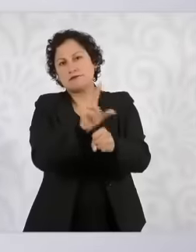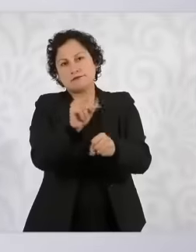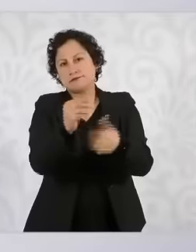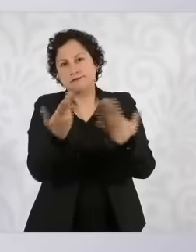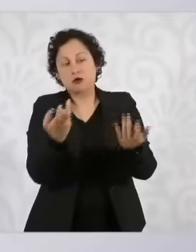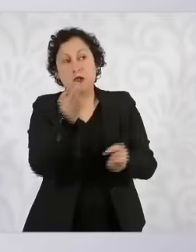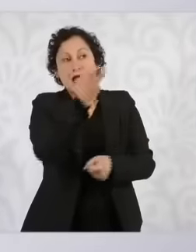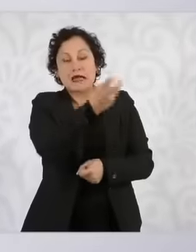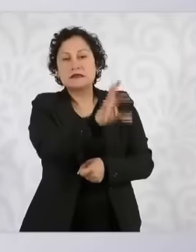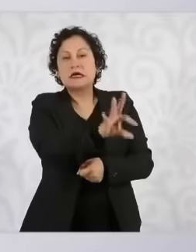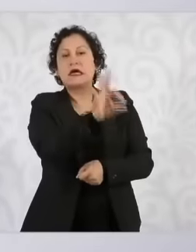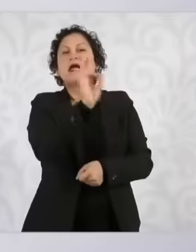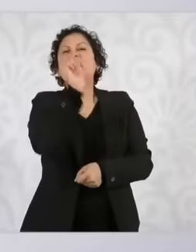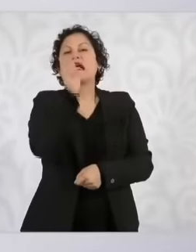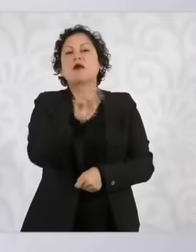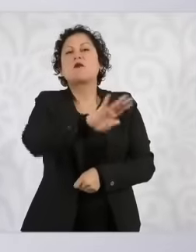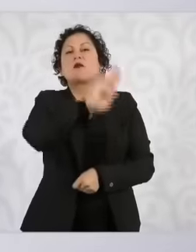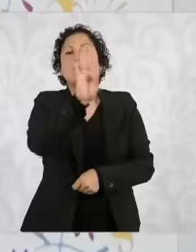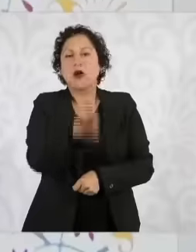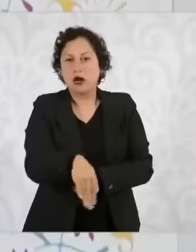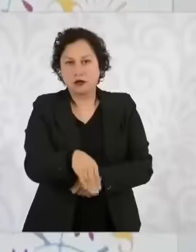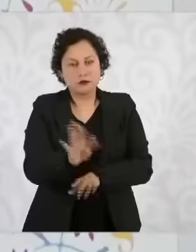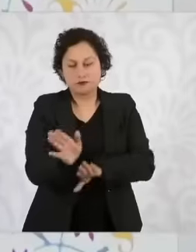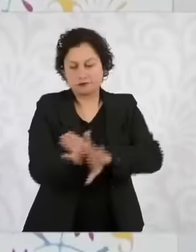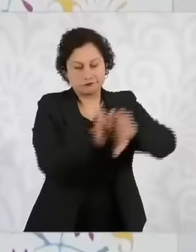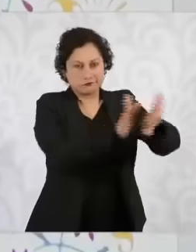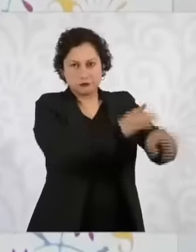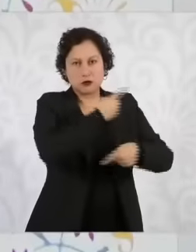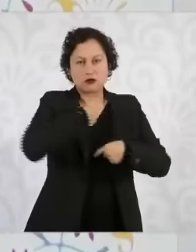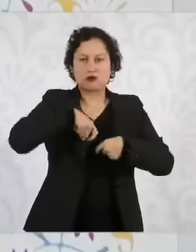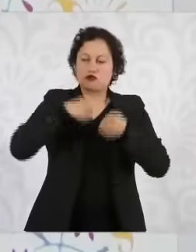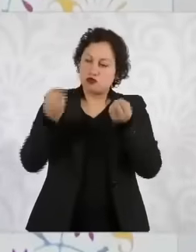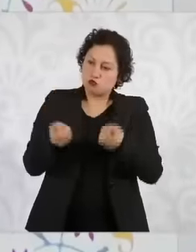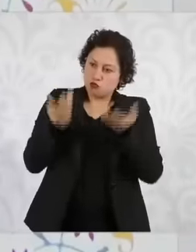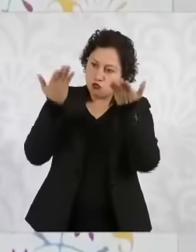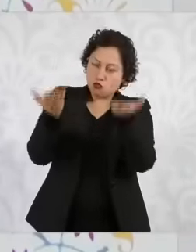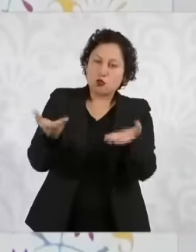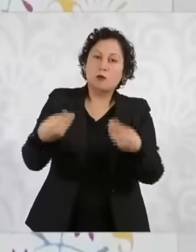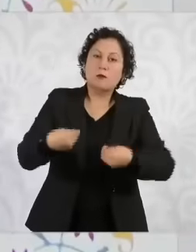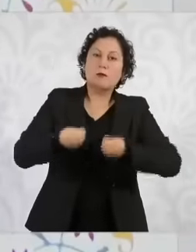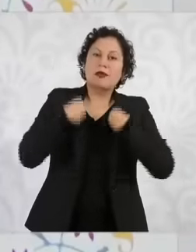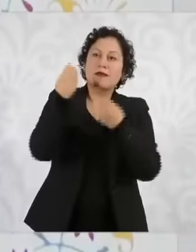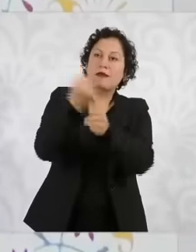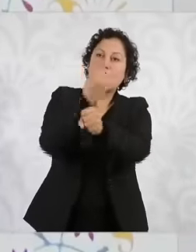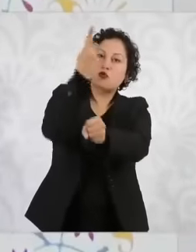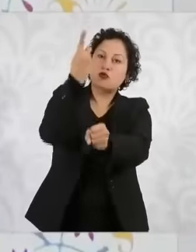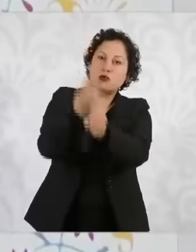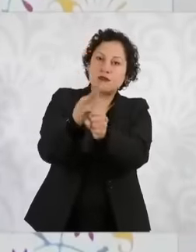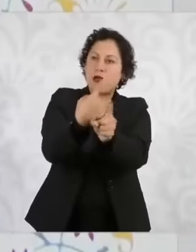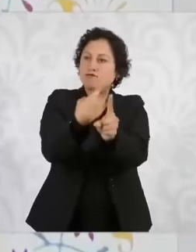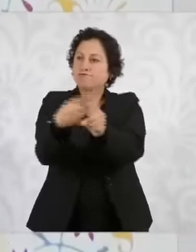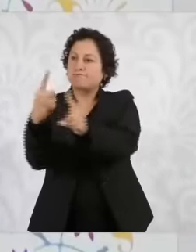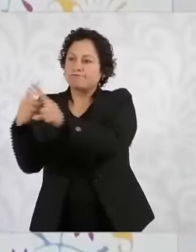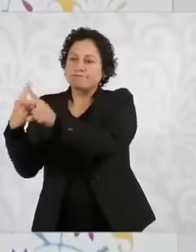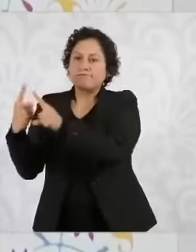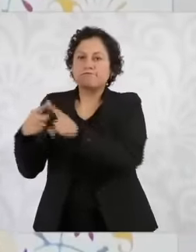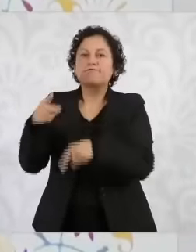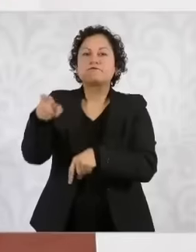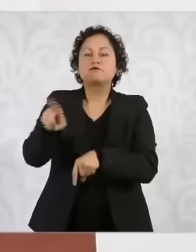we have to offer are life options for young people, a happy life that